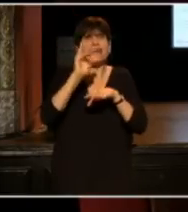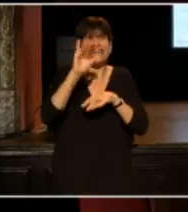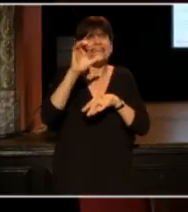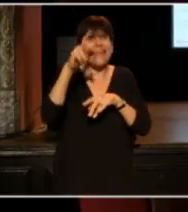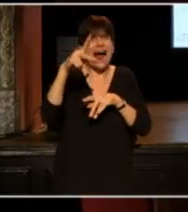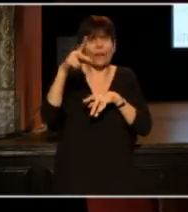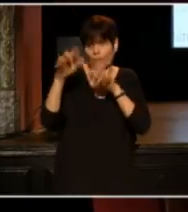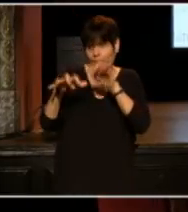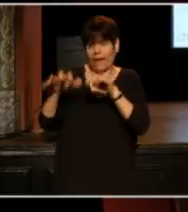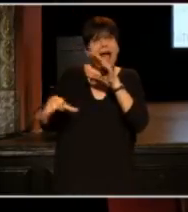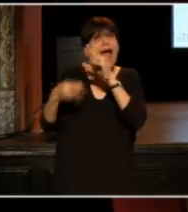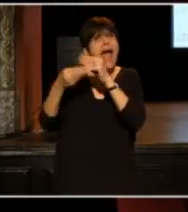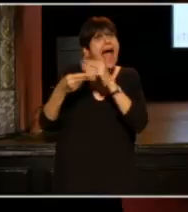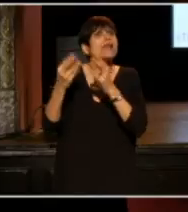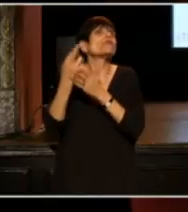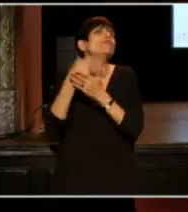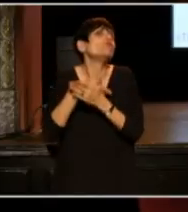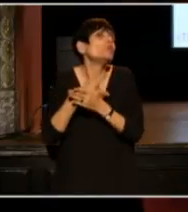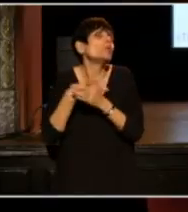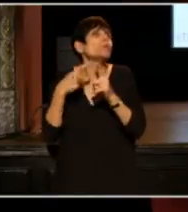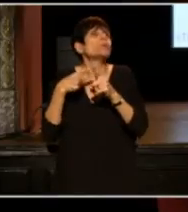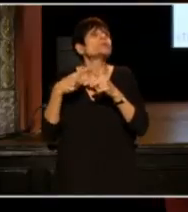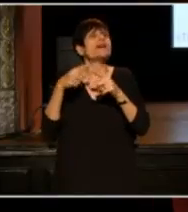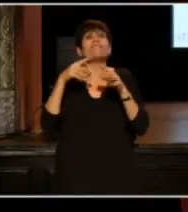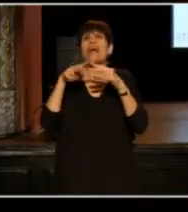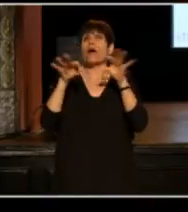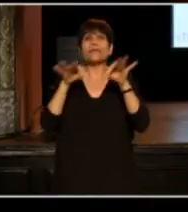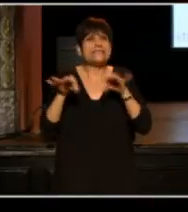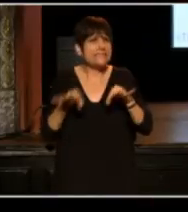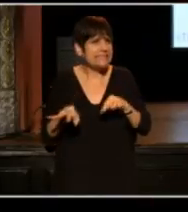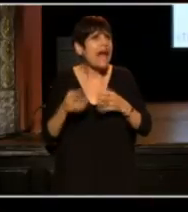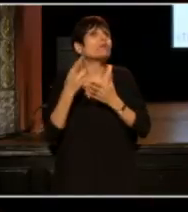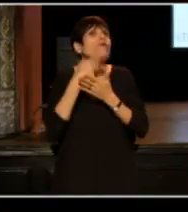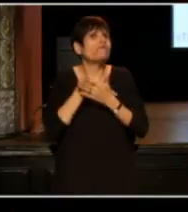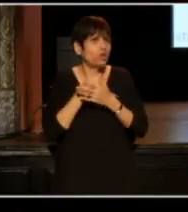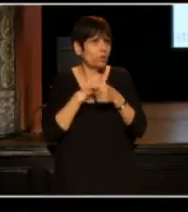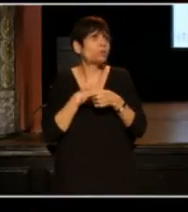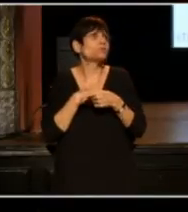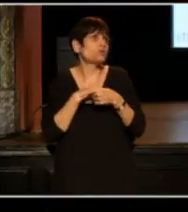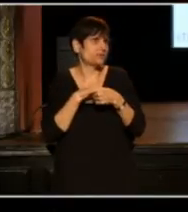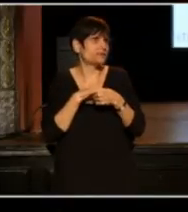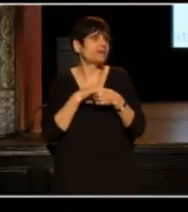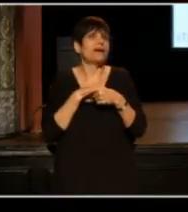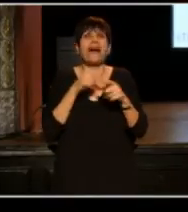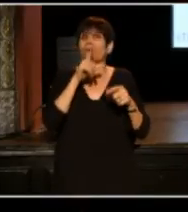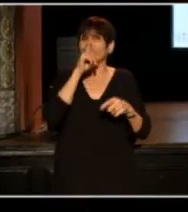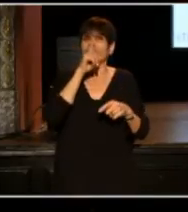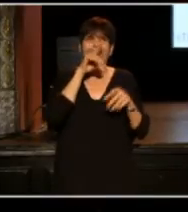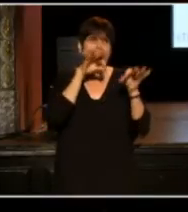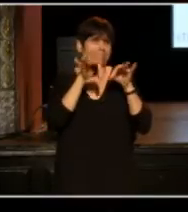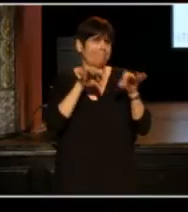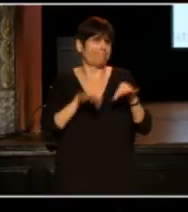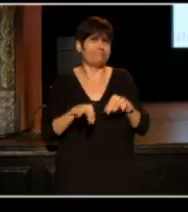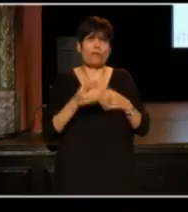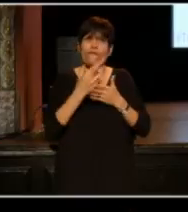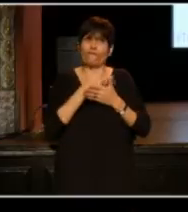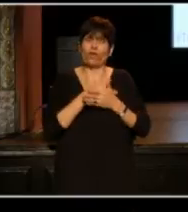and started adding reviews to it, very detailed reviews but I am not going to spend much more time on it